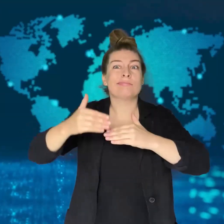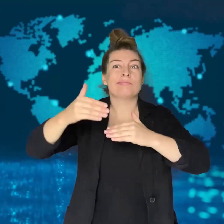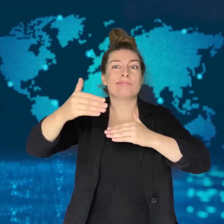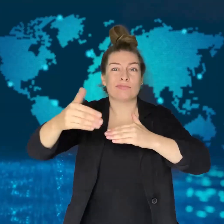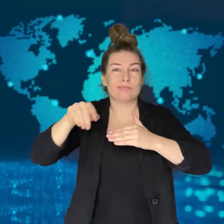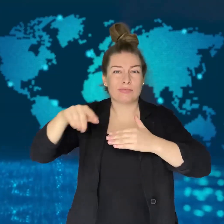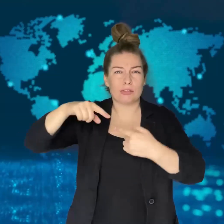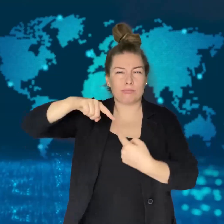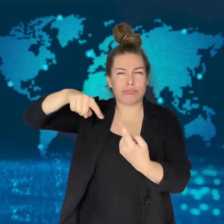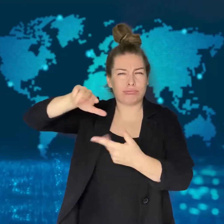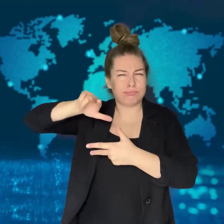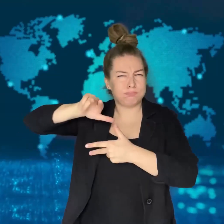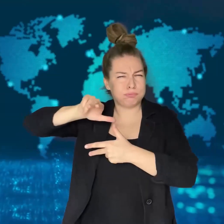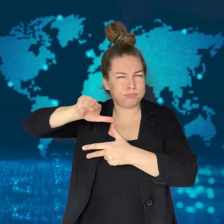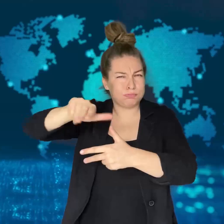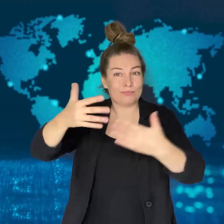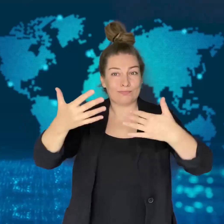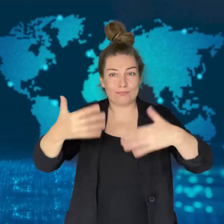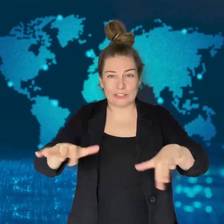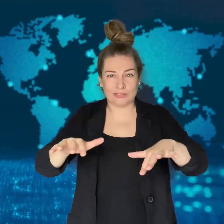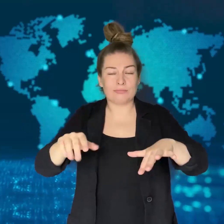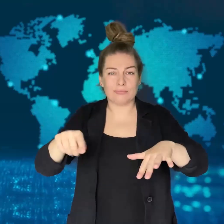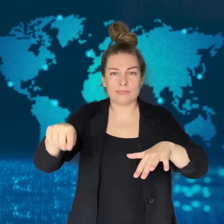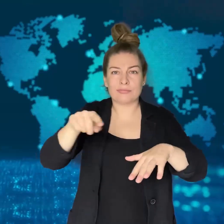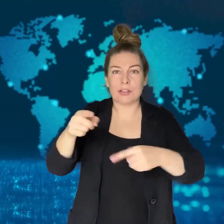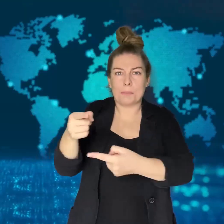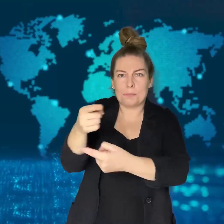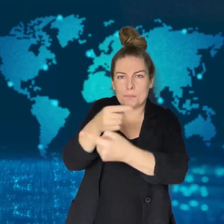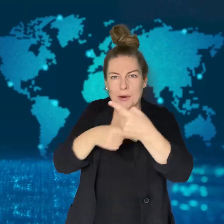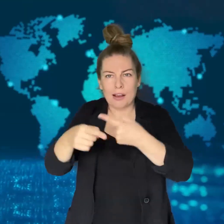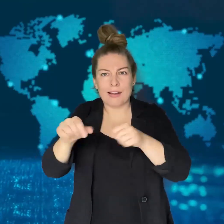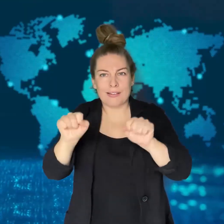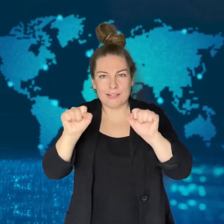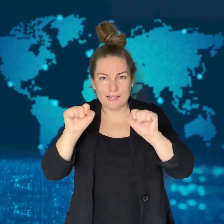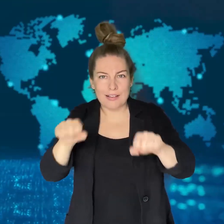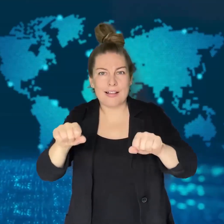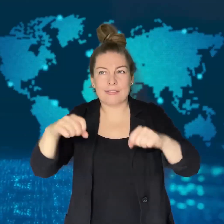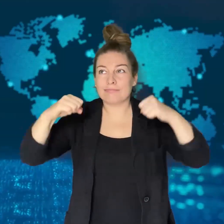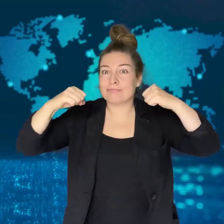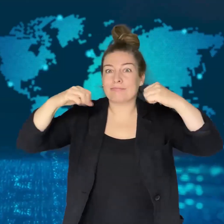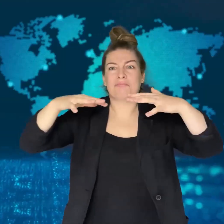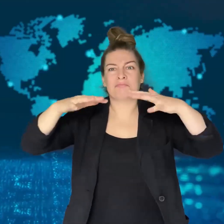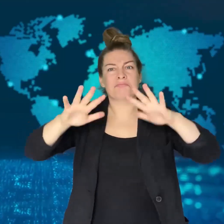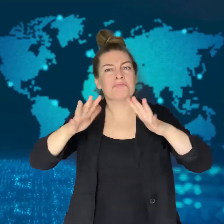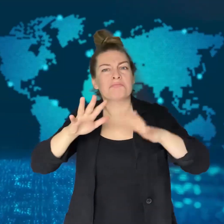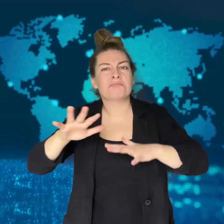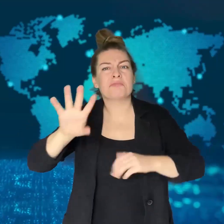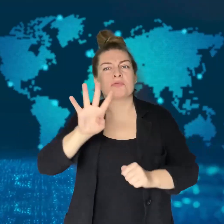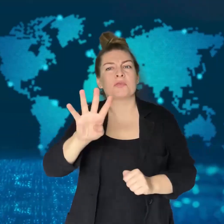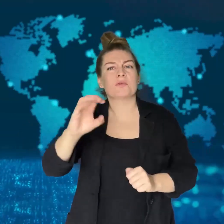Those who still had their homes were left without power.